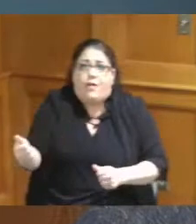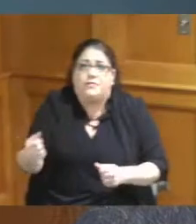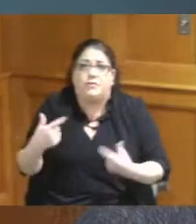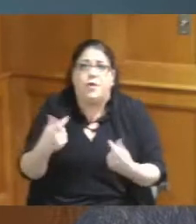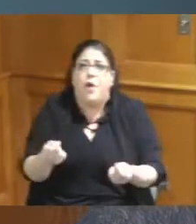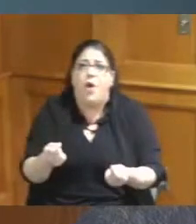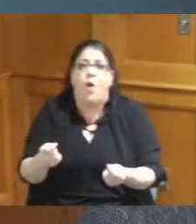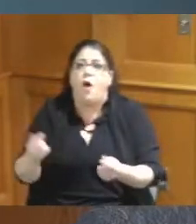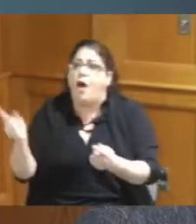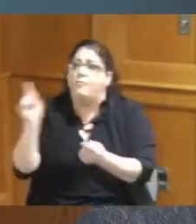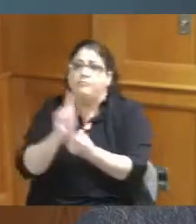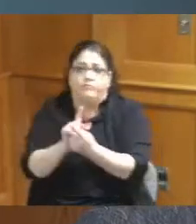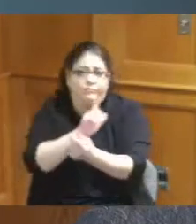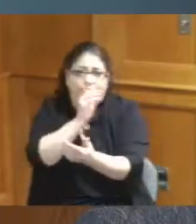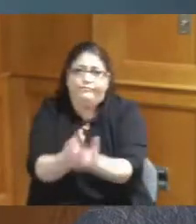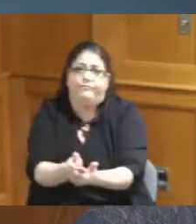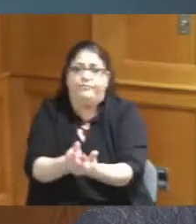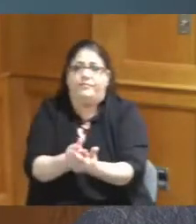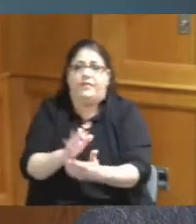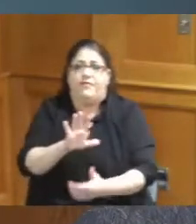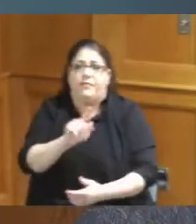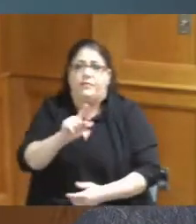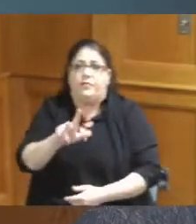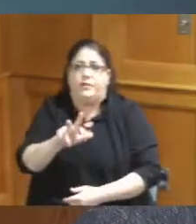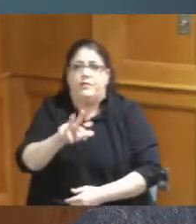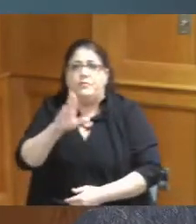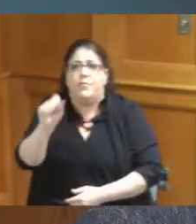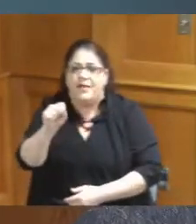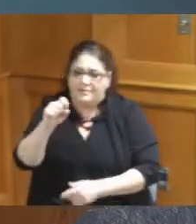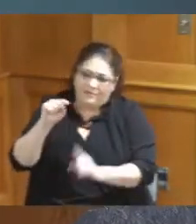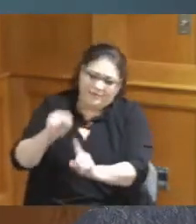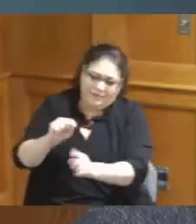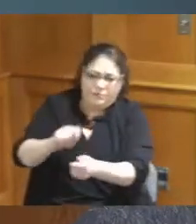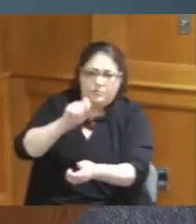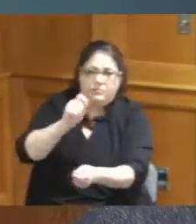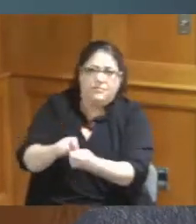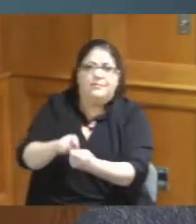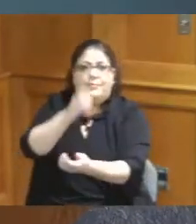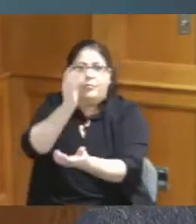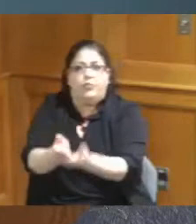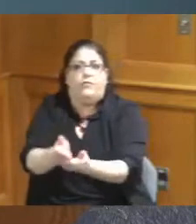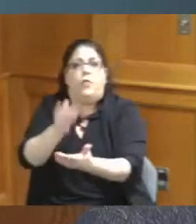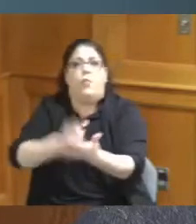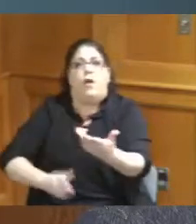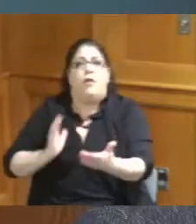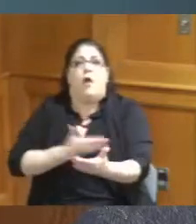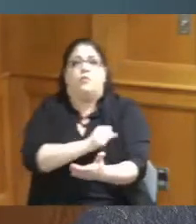thought that was just some of the the interactions and the work that our staff is doing through